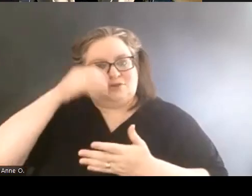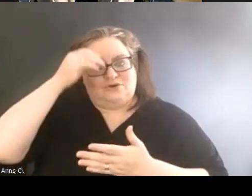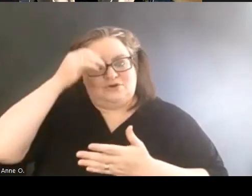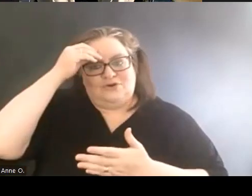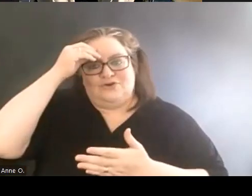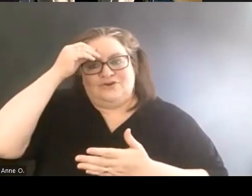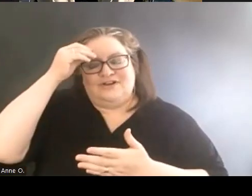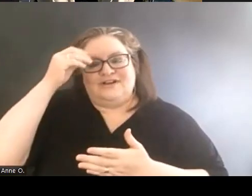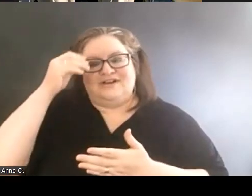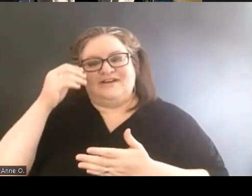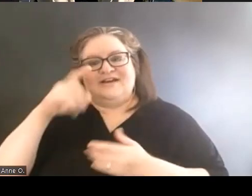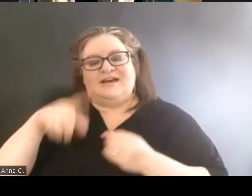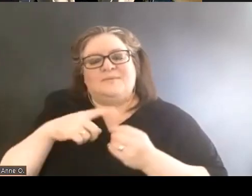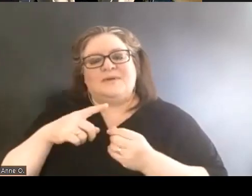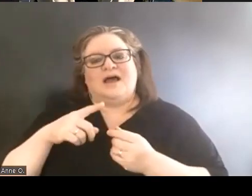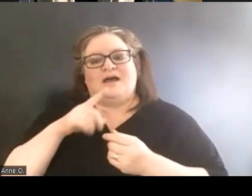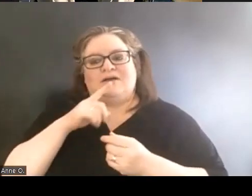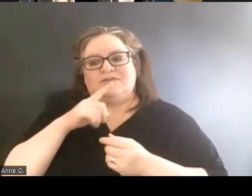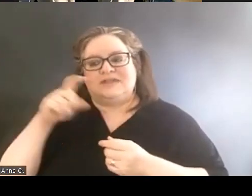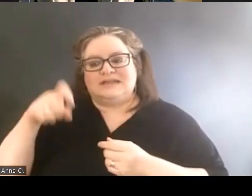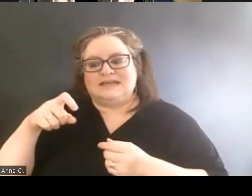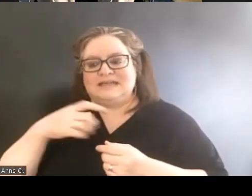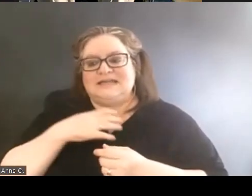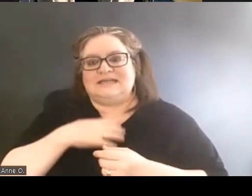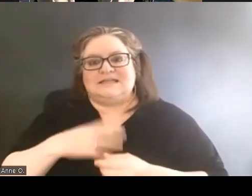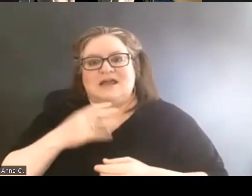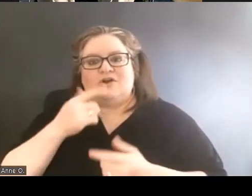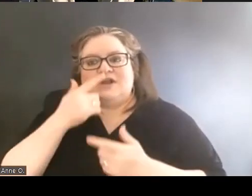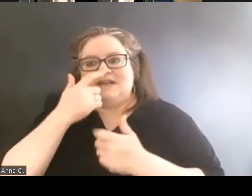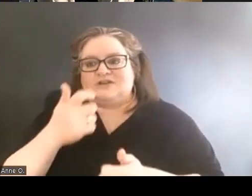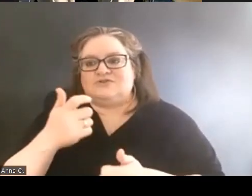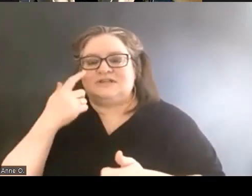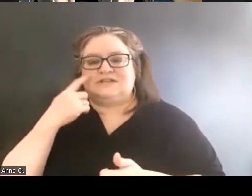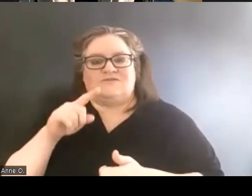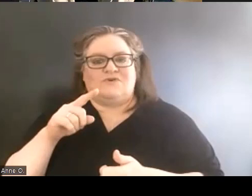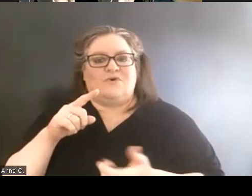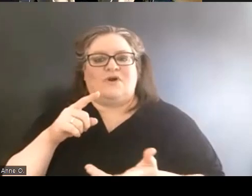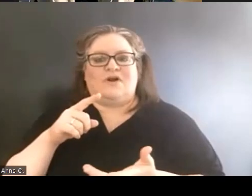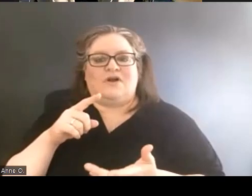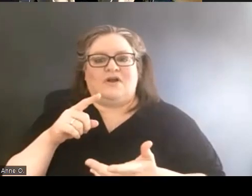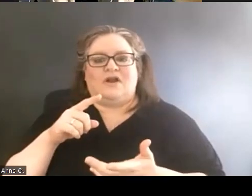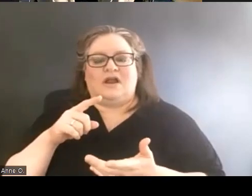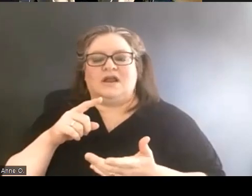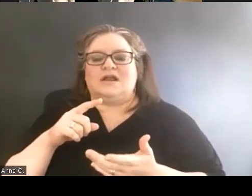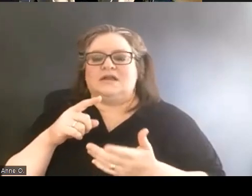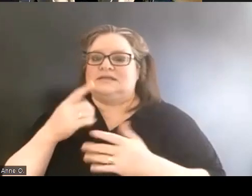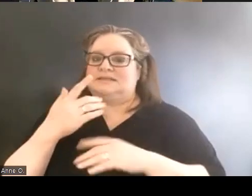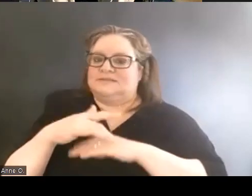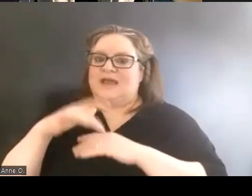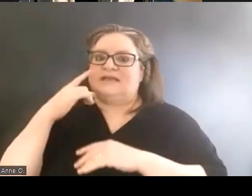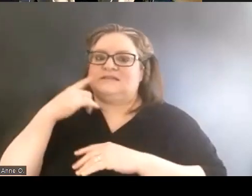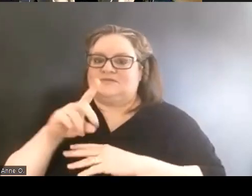the really need, desire and interest for organic spaces for disabled community members